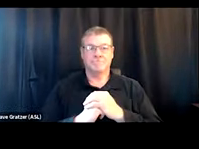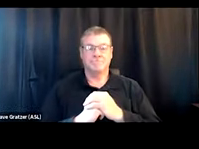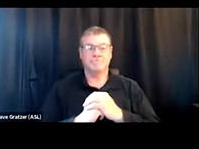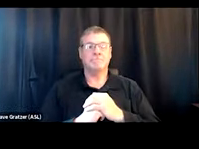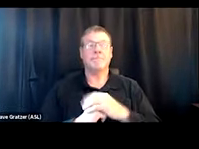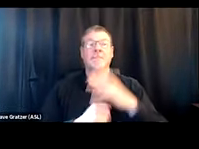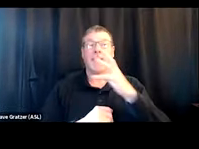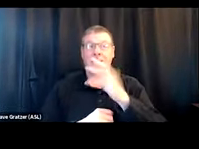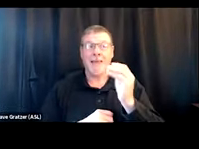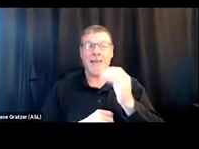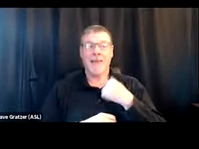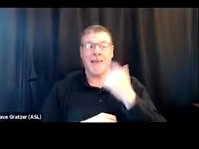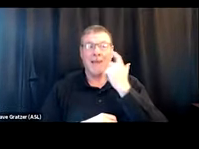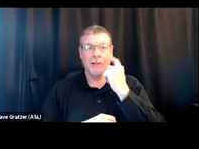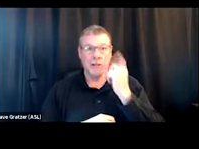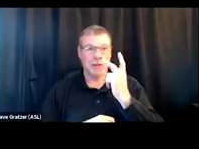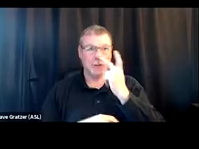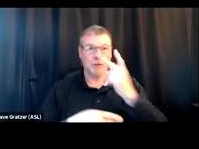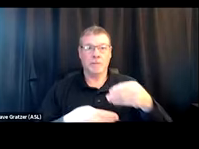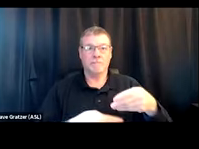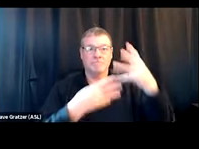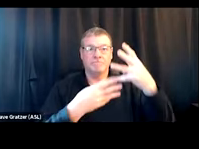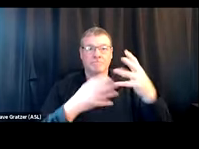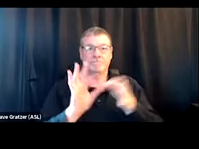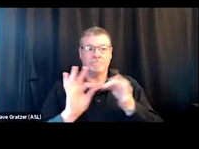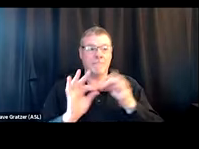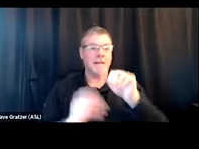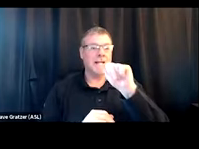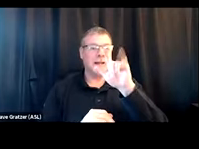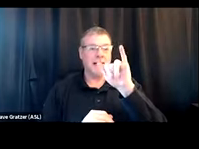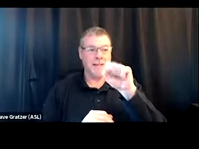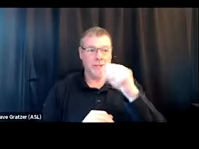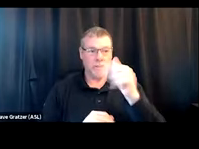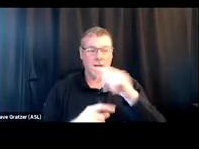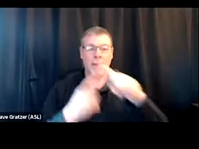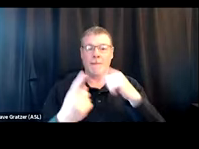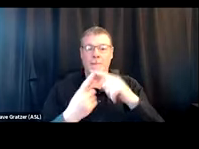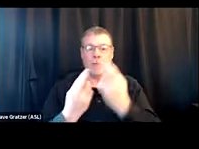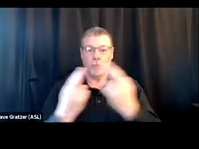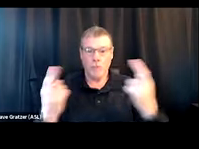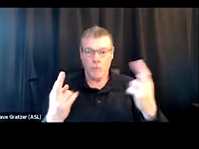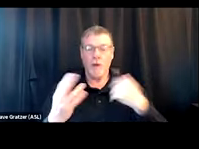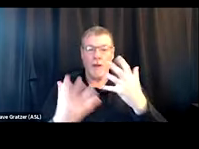Oh, and I just saw a message from Alisha about a resource that I wanna call out.